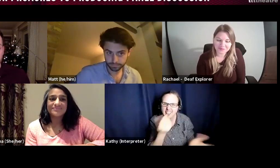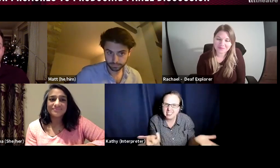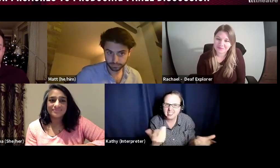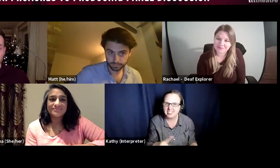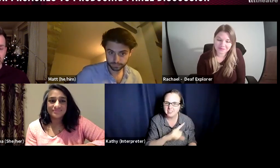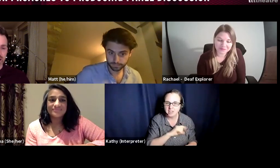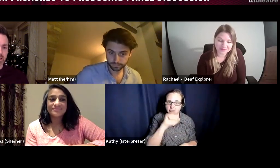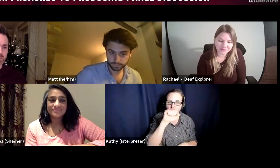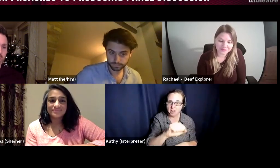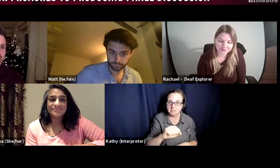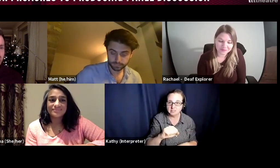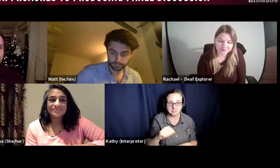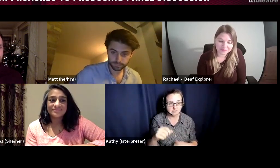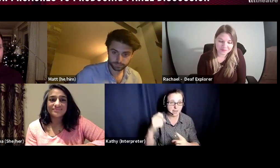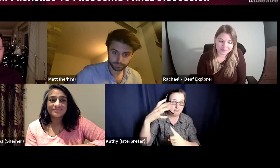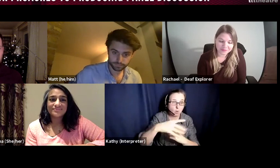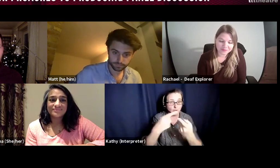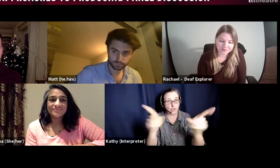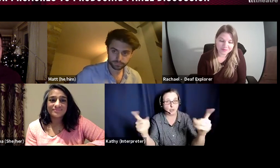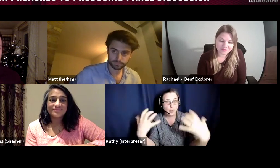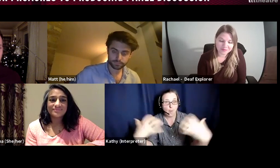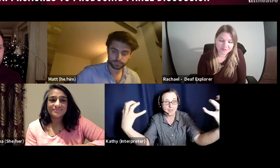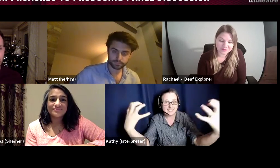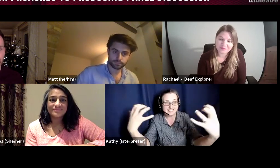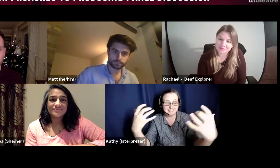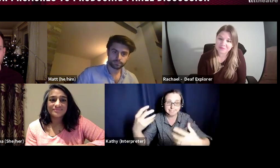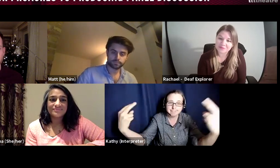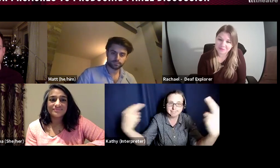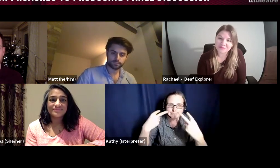watching and that's why we are here to share our experiences of being producers, because